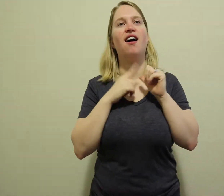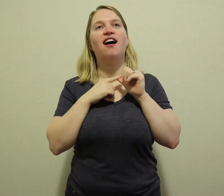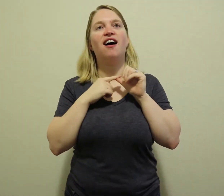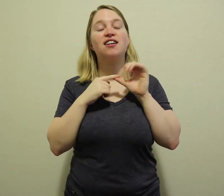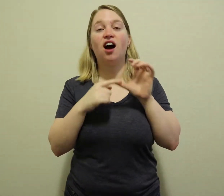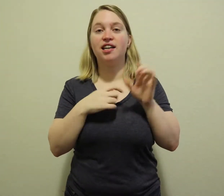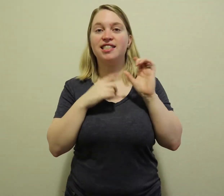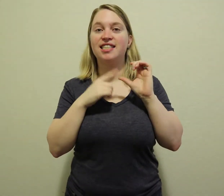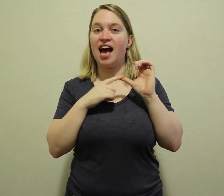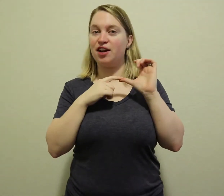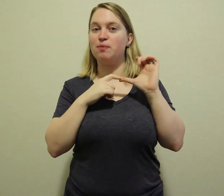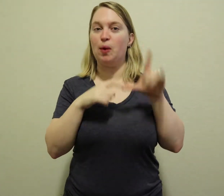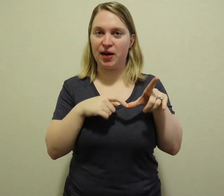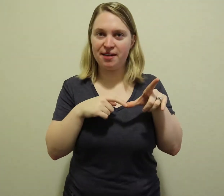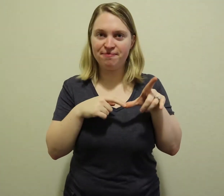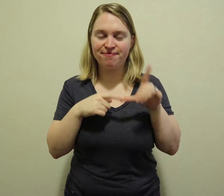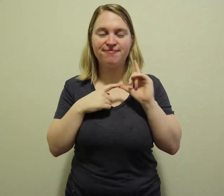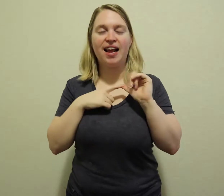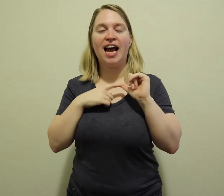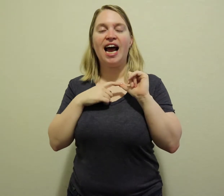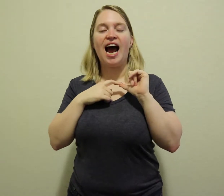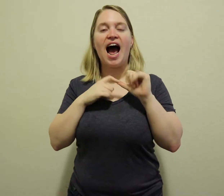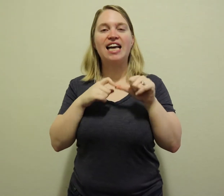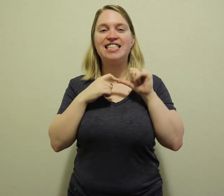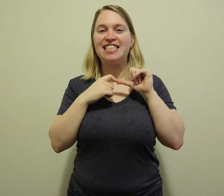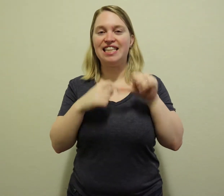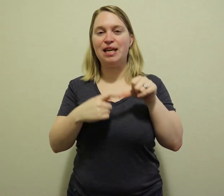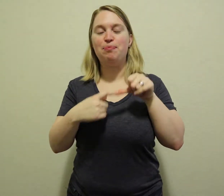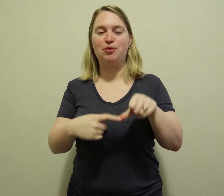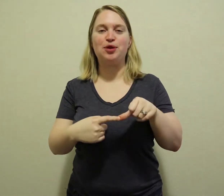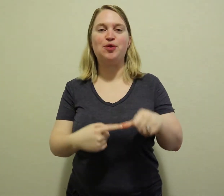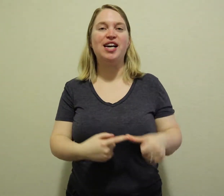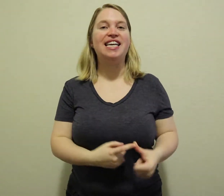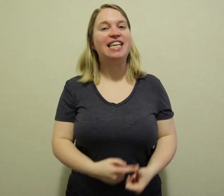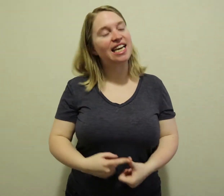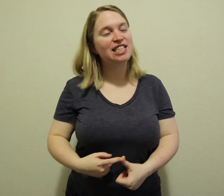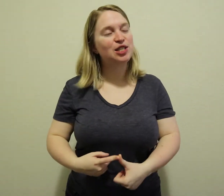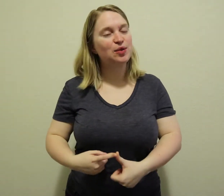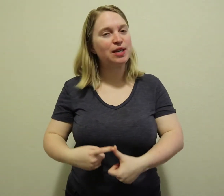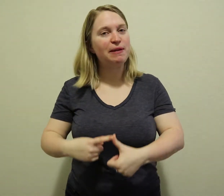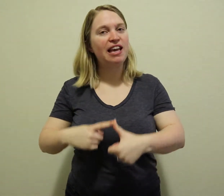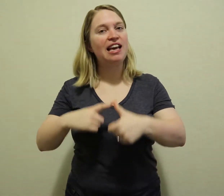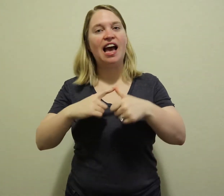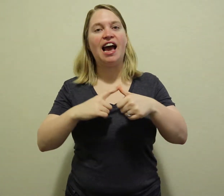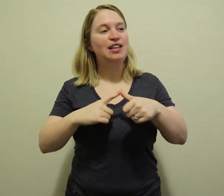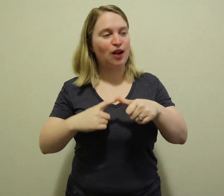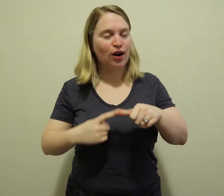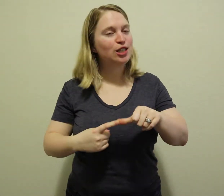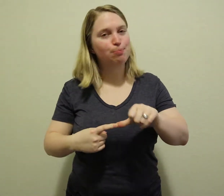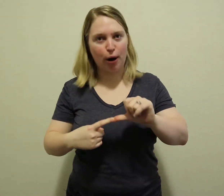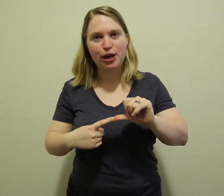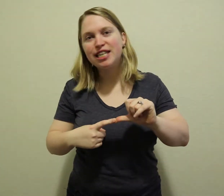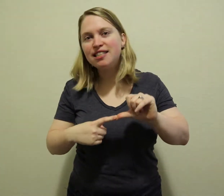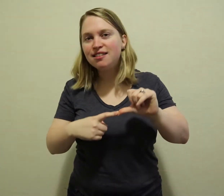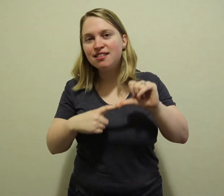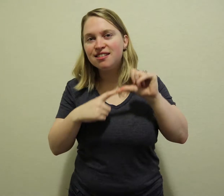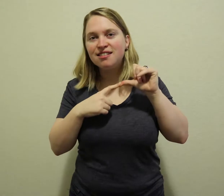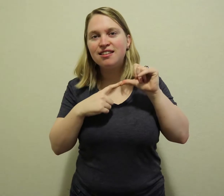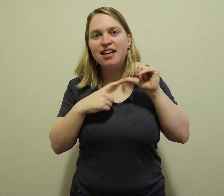On a Saturday morning I'd sleep through kids screaming and dogs barking